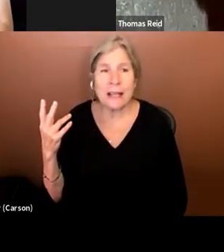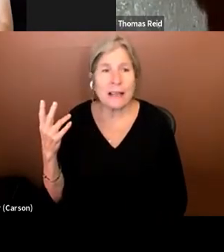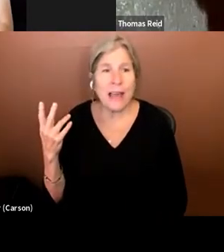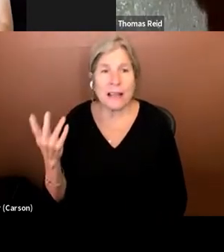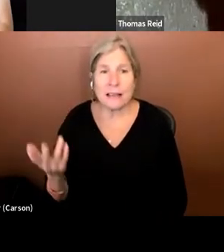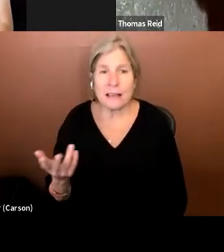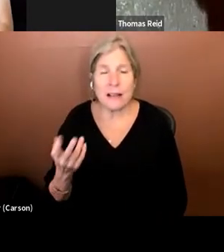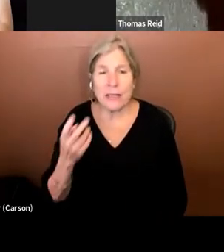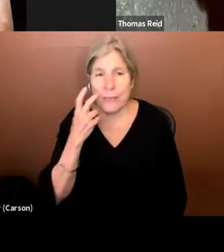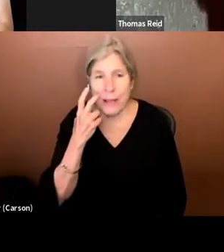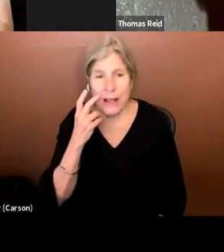blind community should be